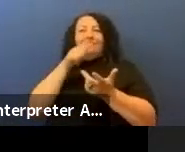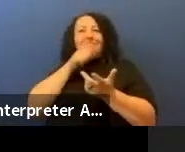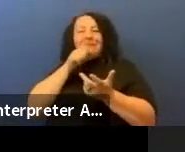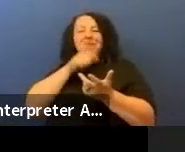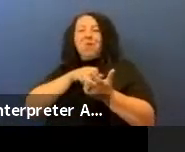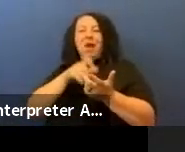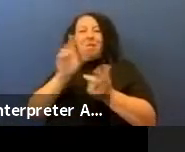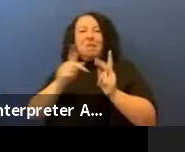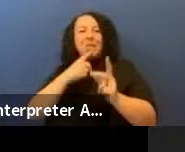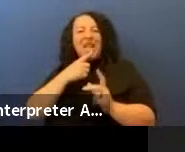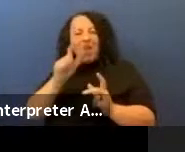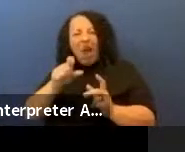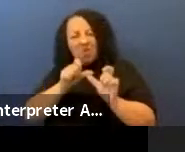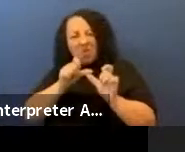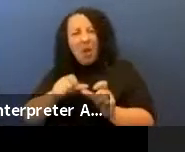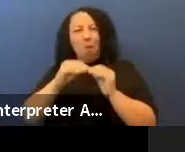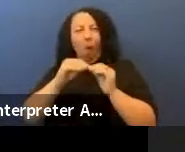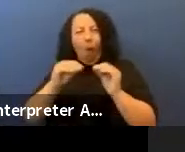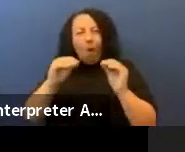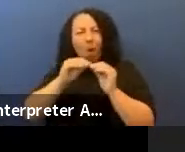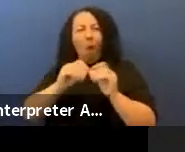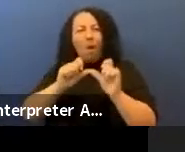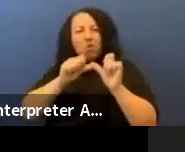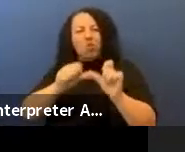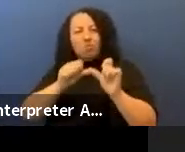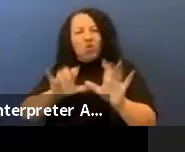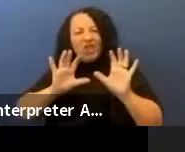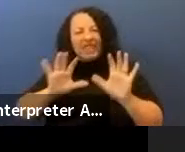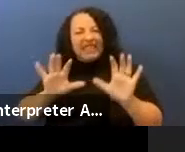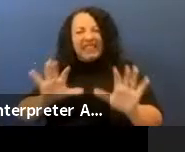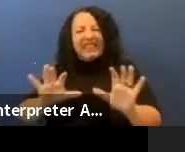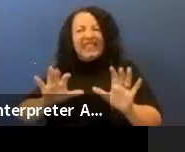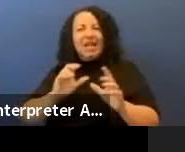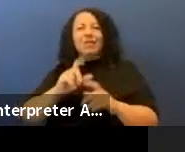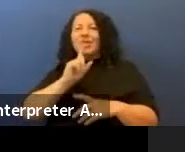need to push it further," and I was like well, from an Indigenous viewpoint,